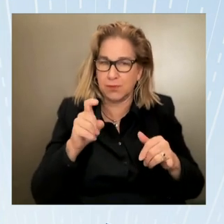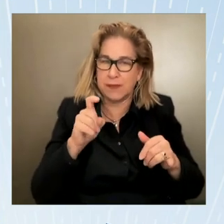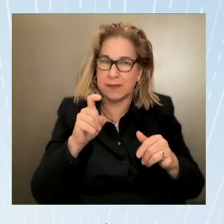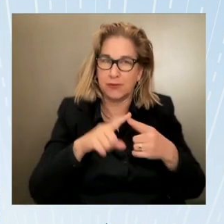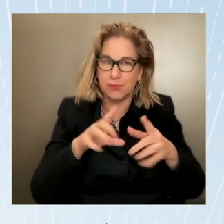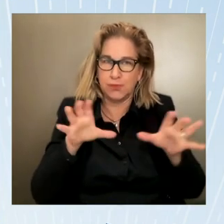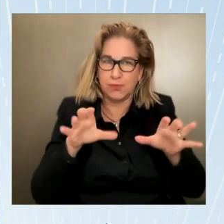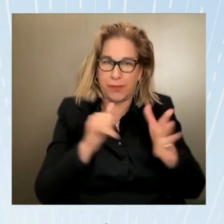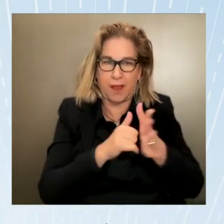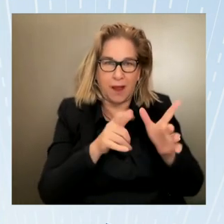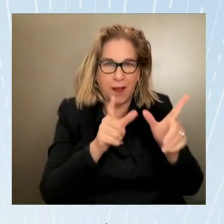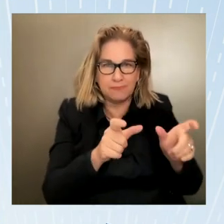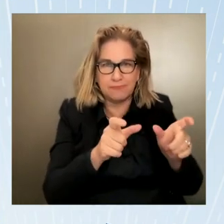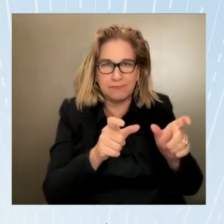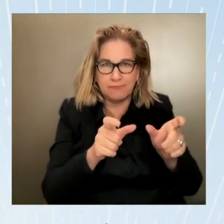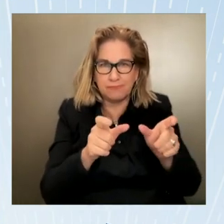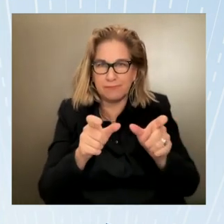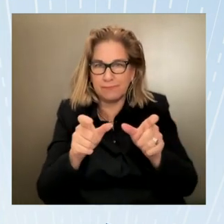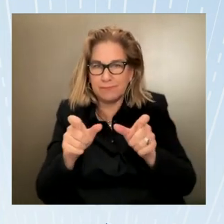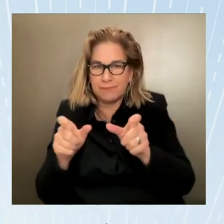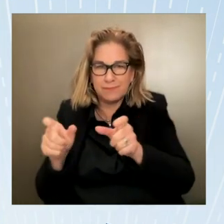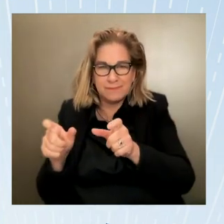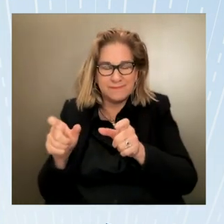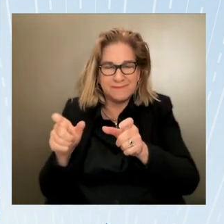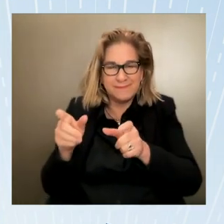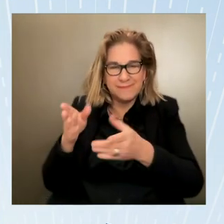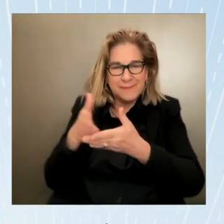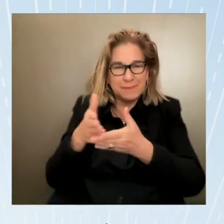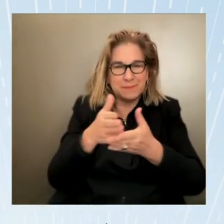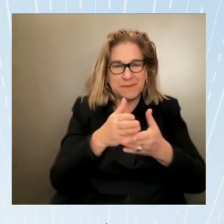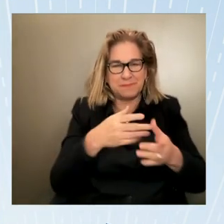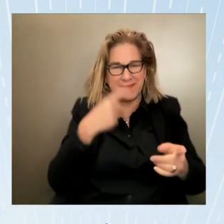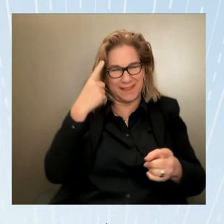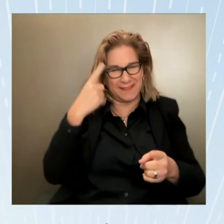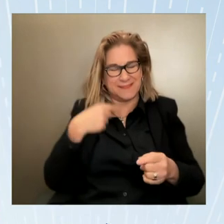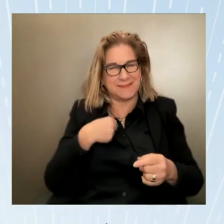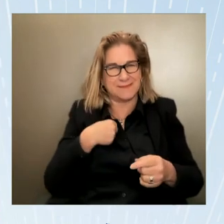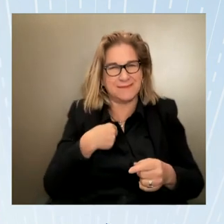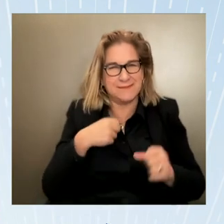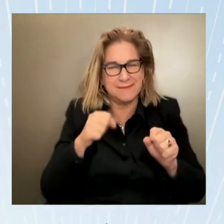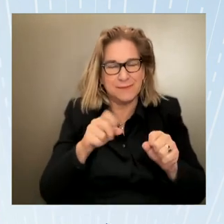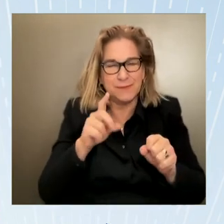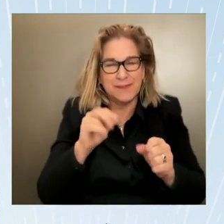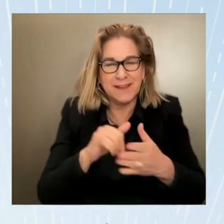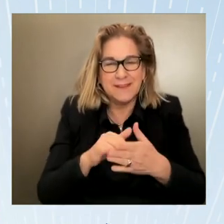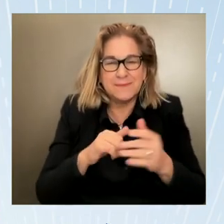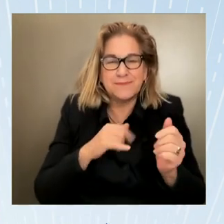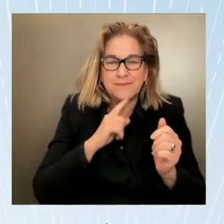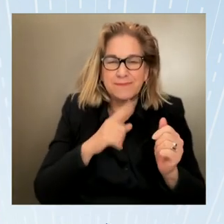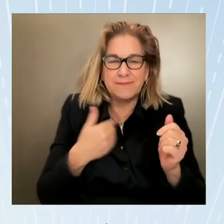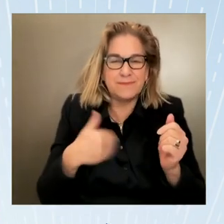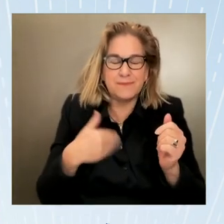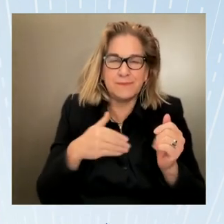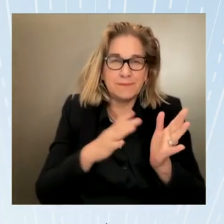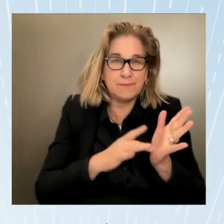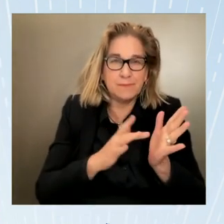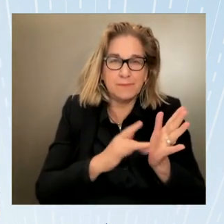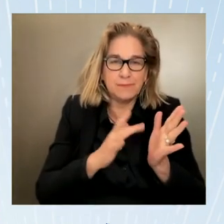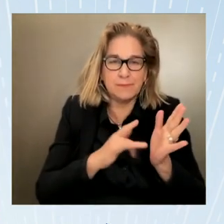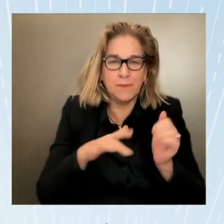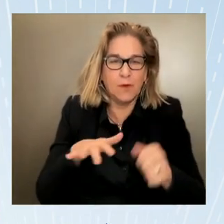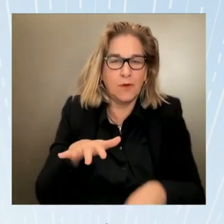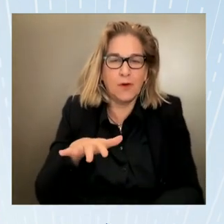pride in so much more does remain to be done and we are committed to working with Congress and this